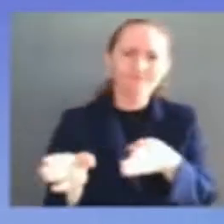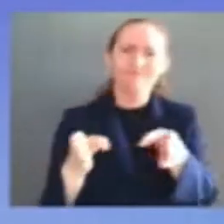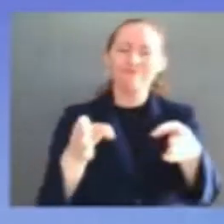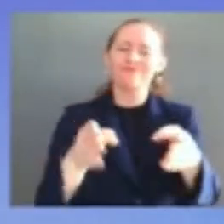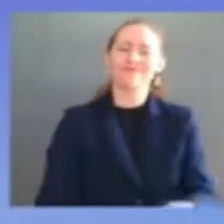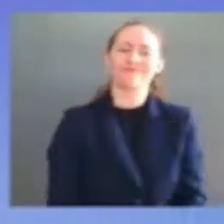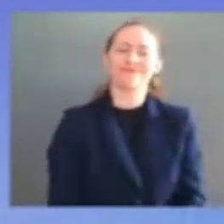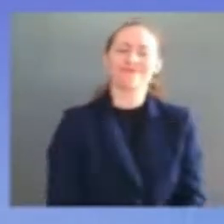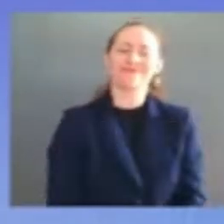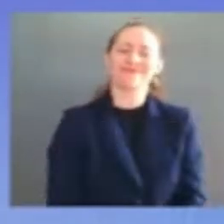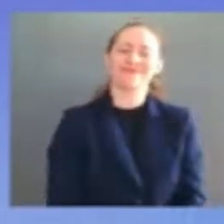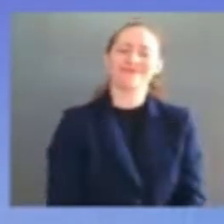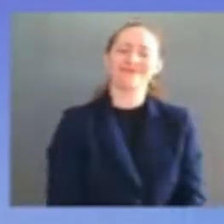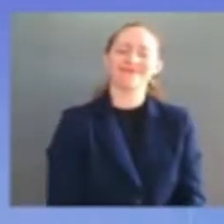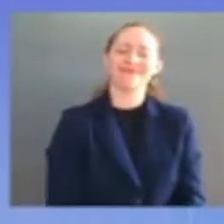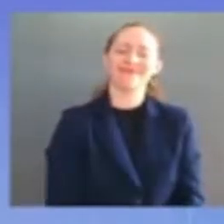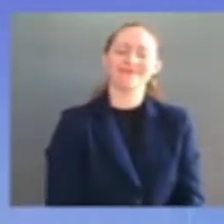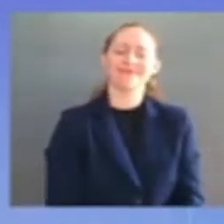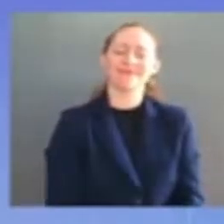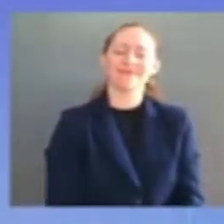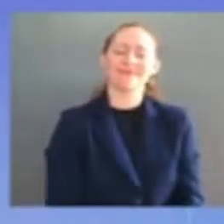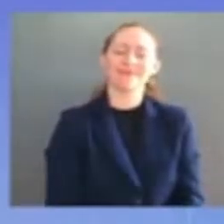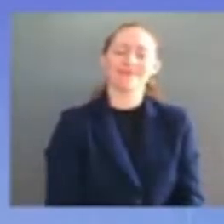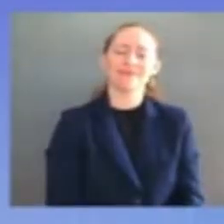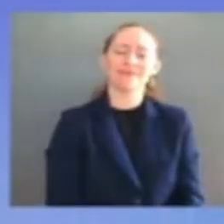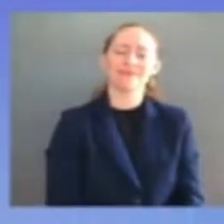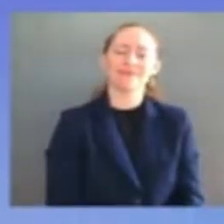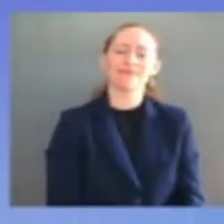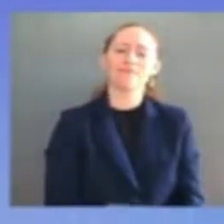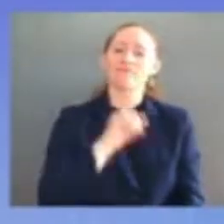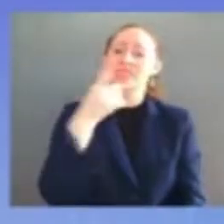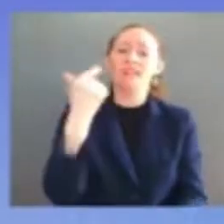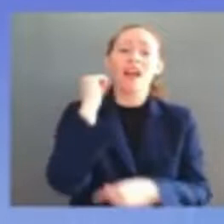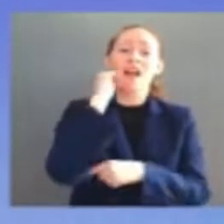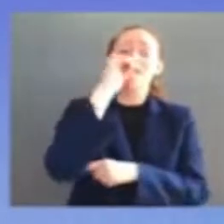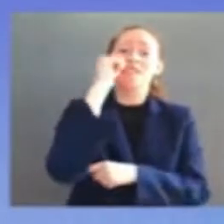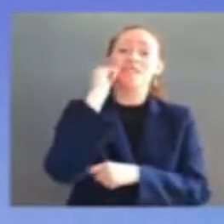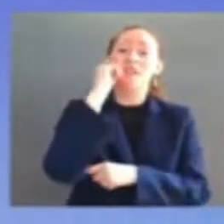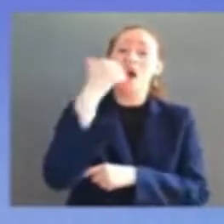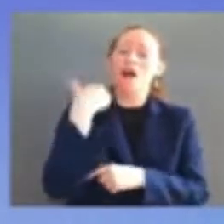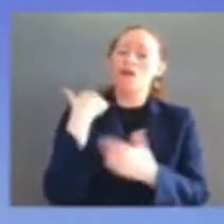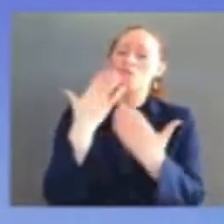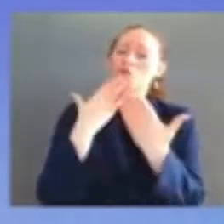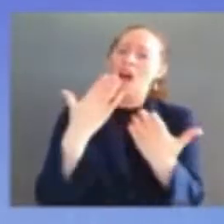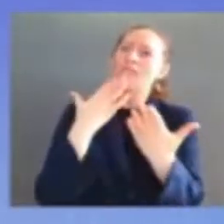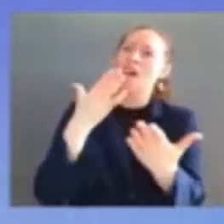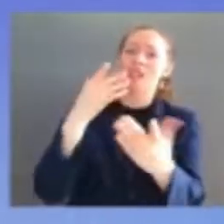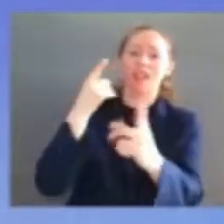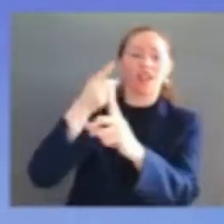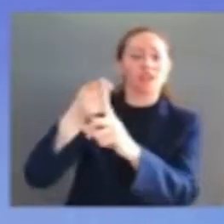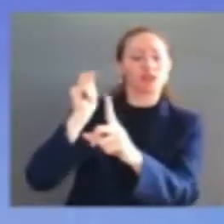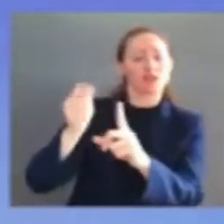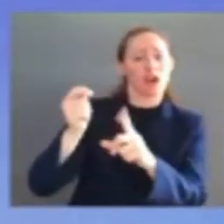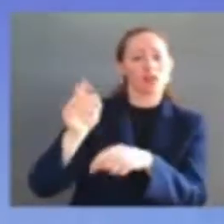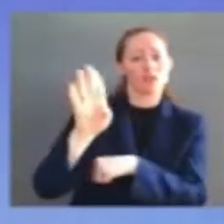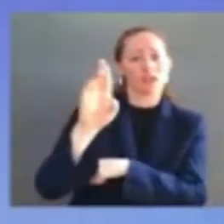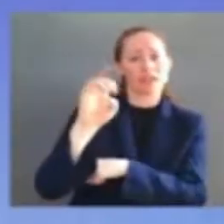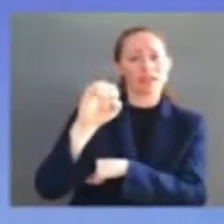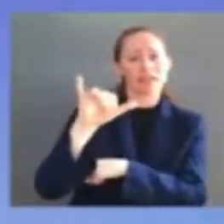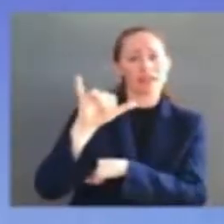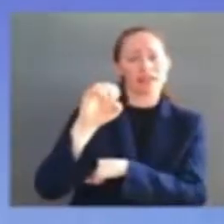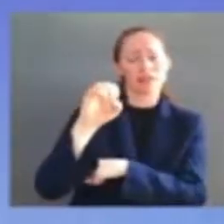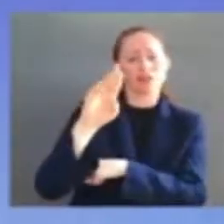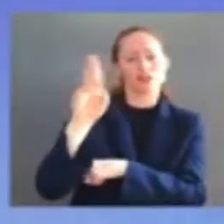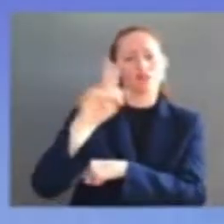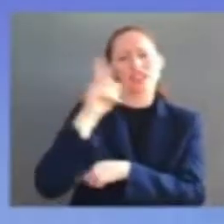each passing year justice breyer's commitment to an independent impartial judiciary is unflagging